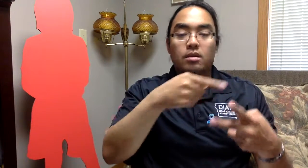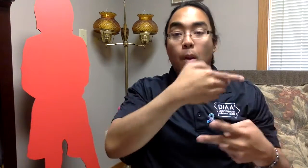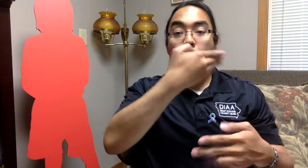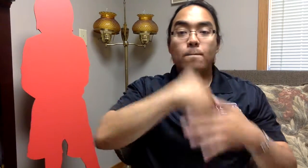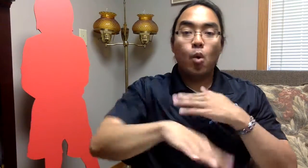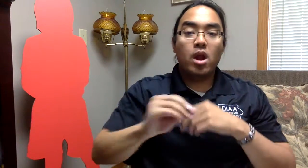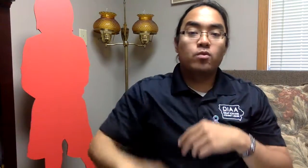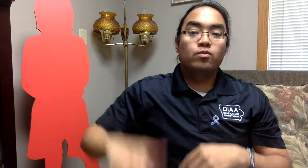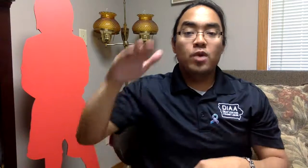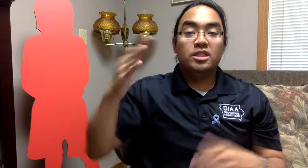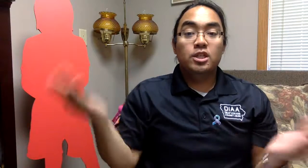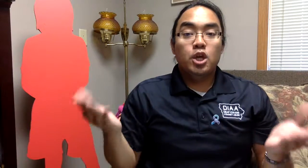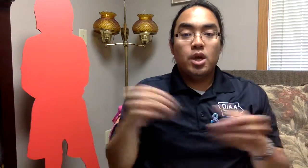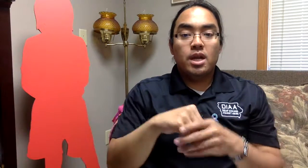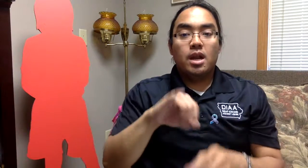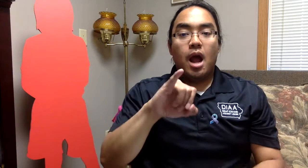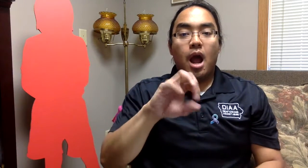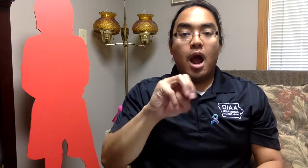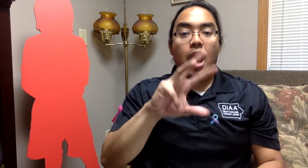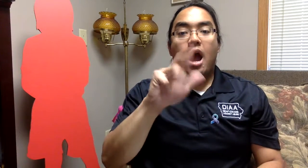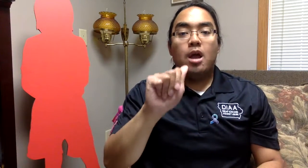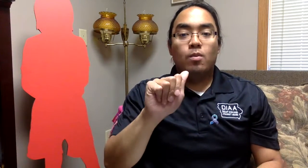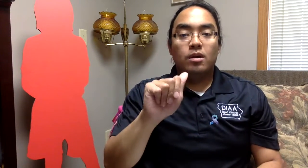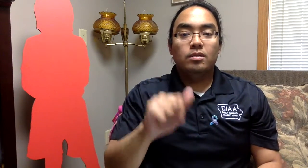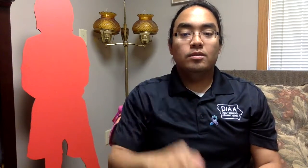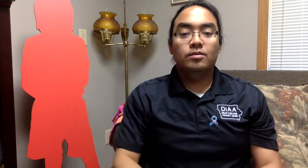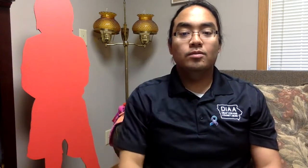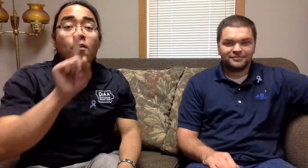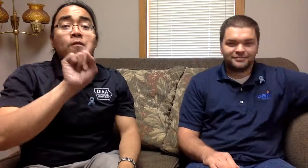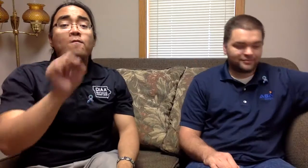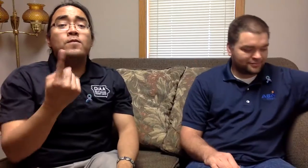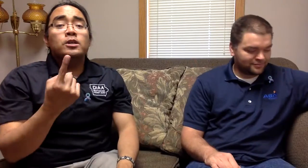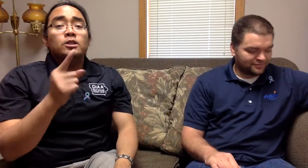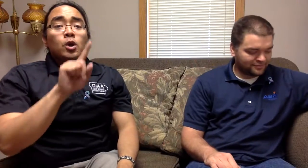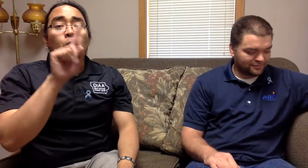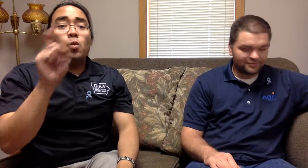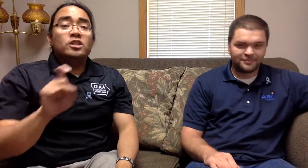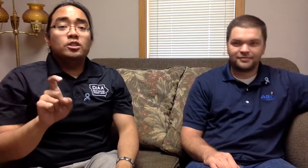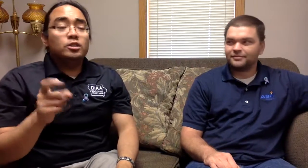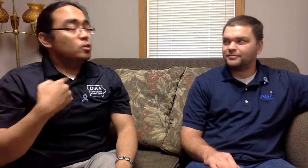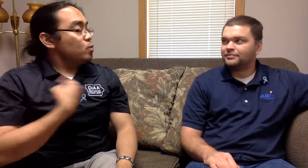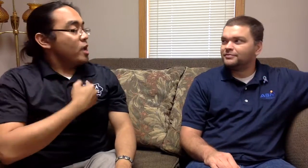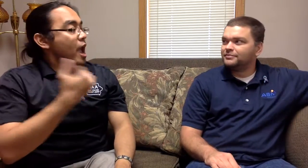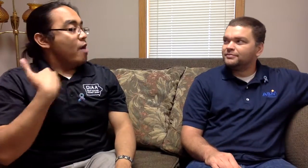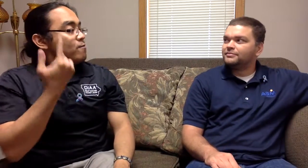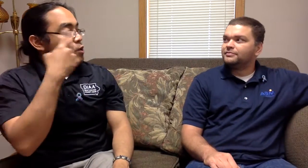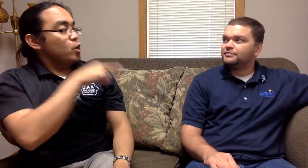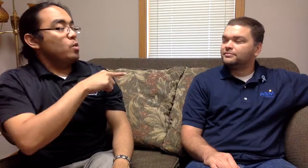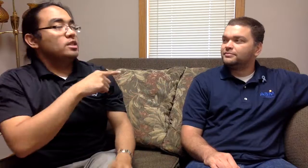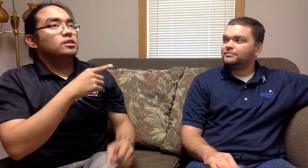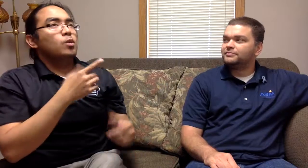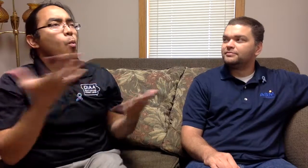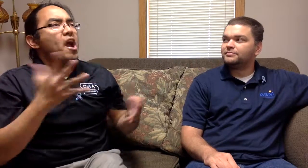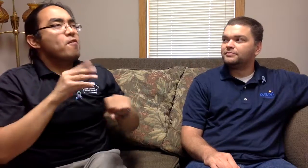He was born and raised here in Iowa The first question DIAA has for him